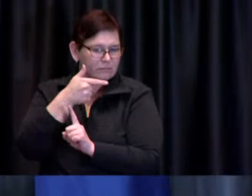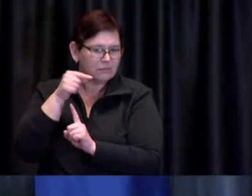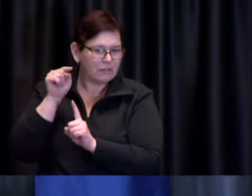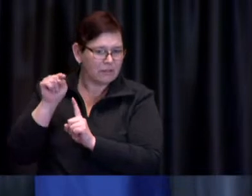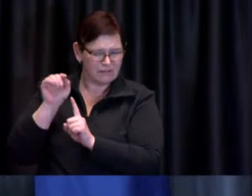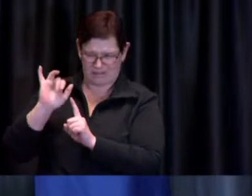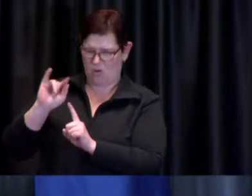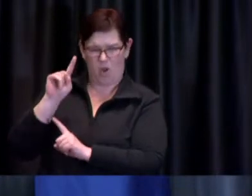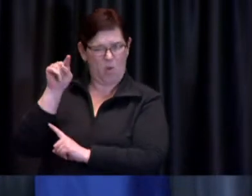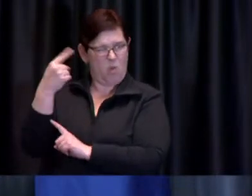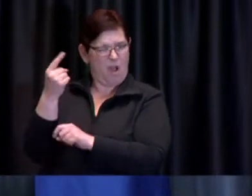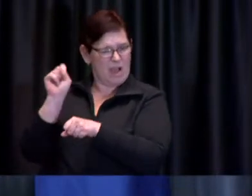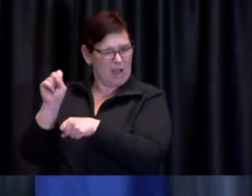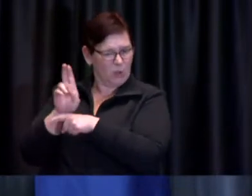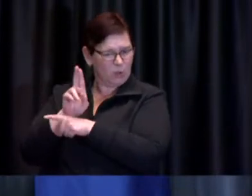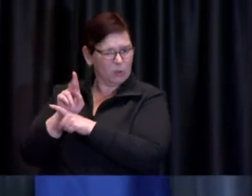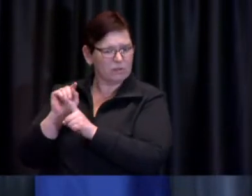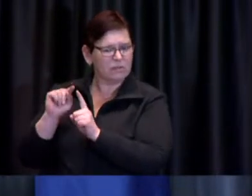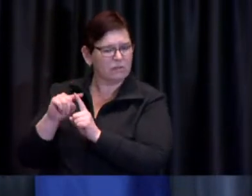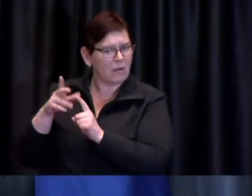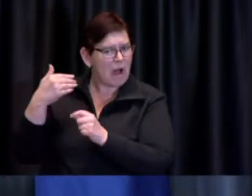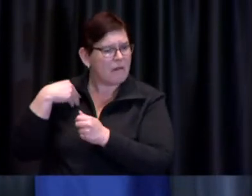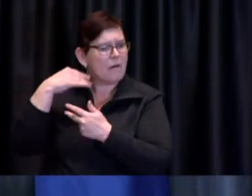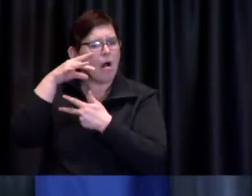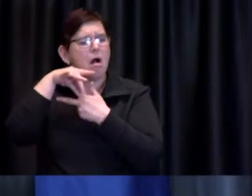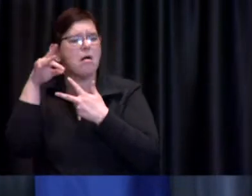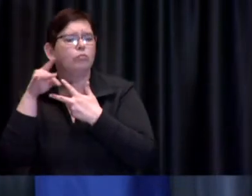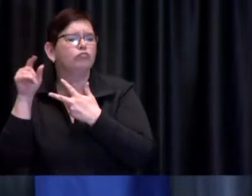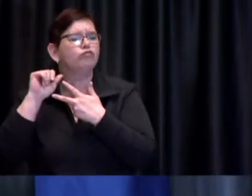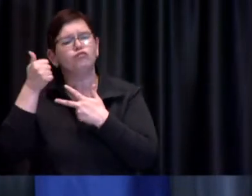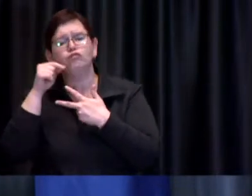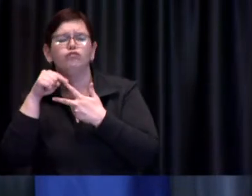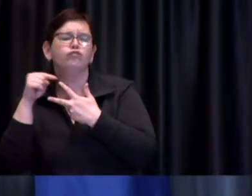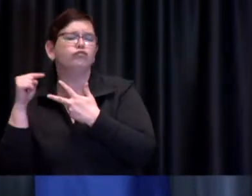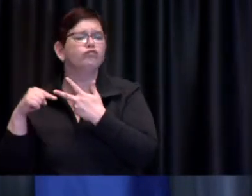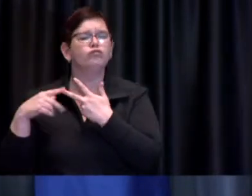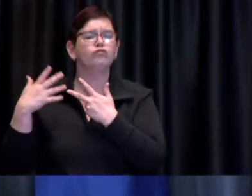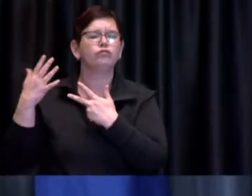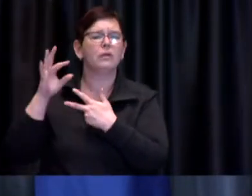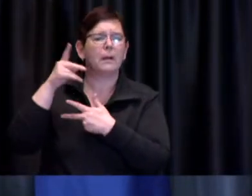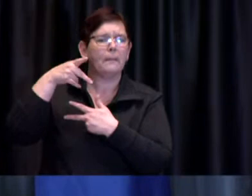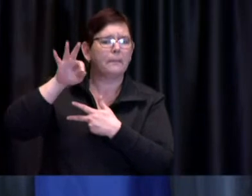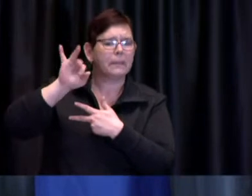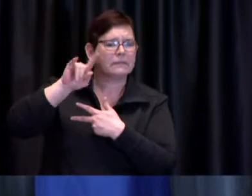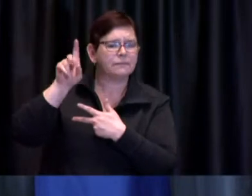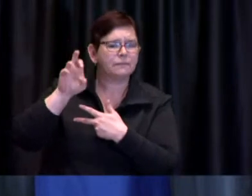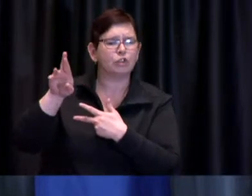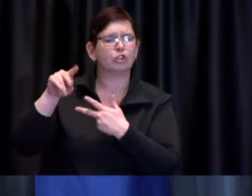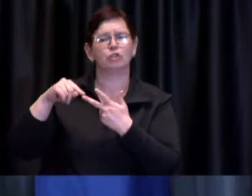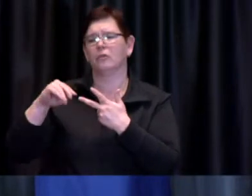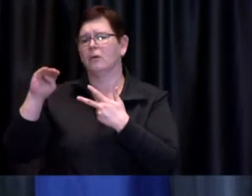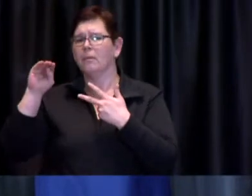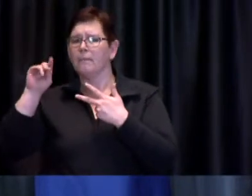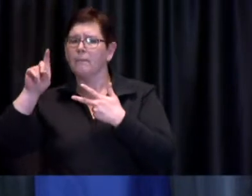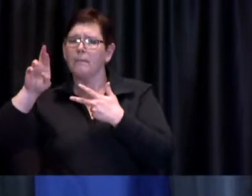change when is one of the other vaccines going to be made available to people in these age groups